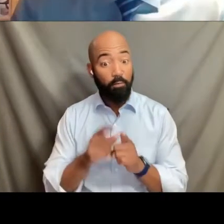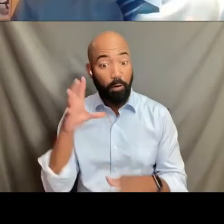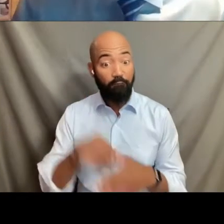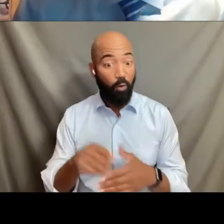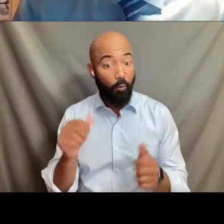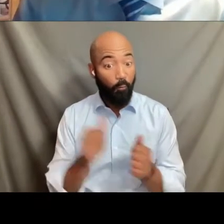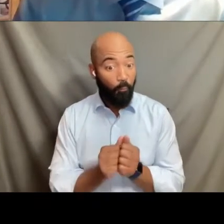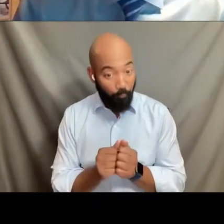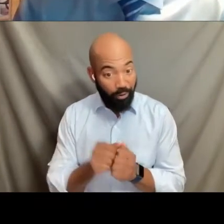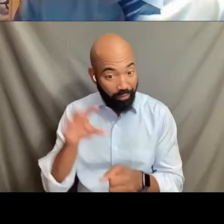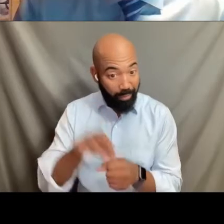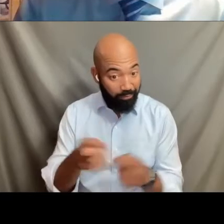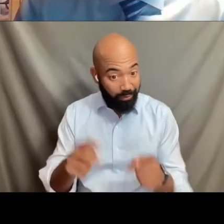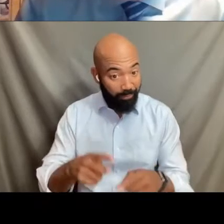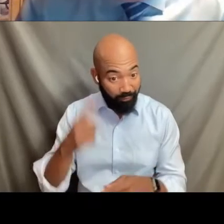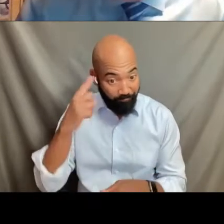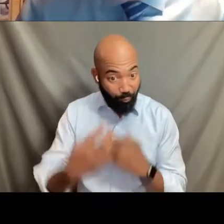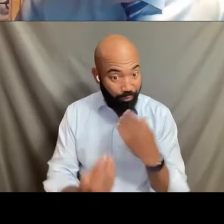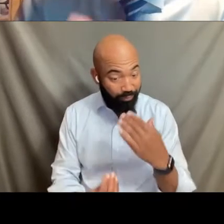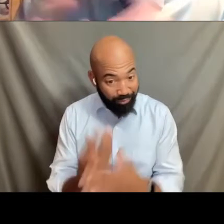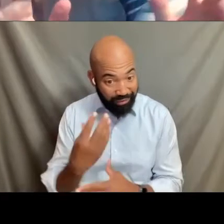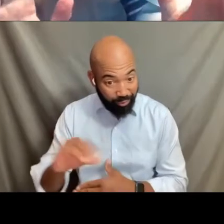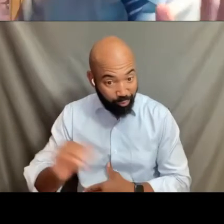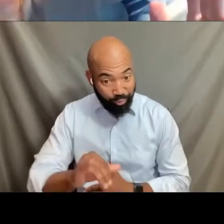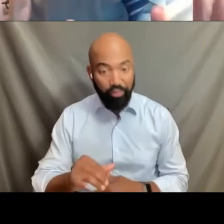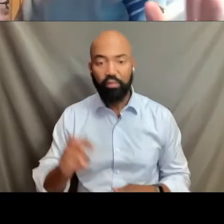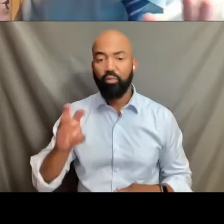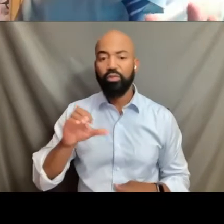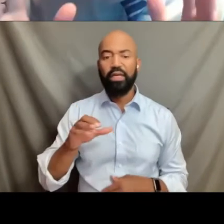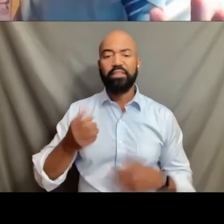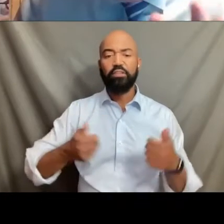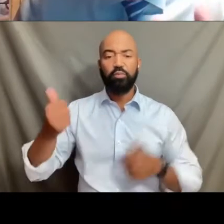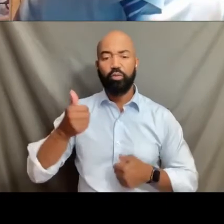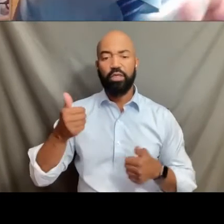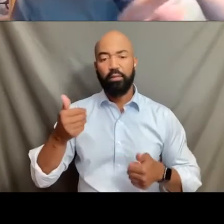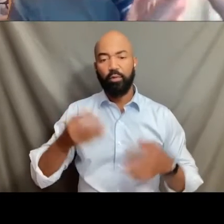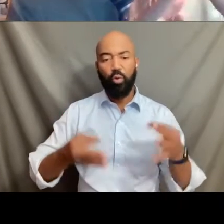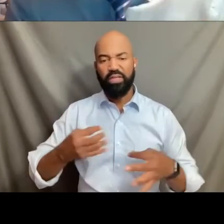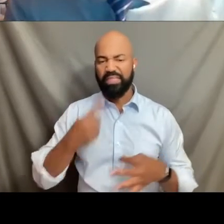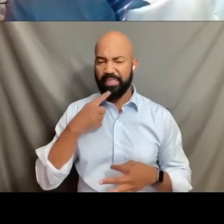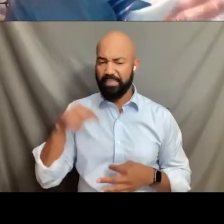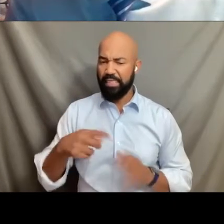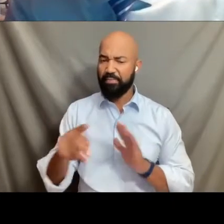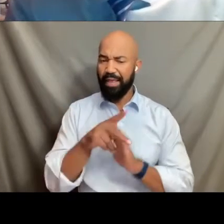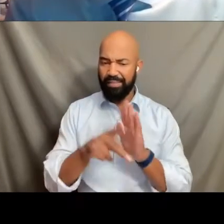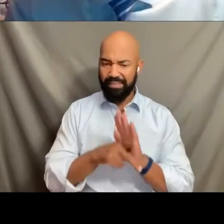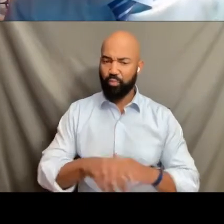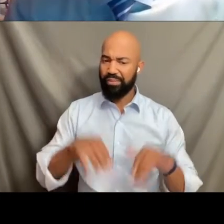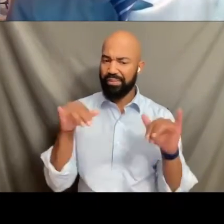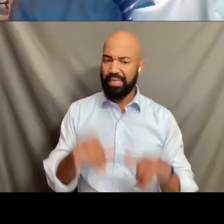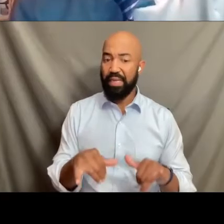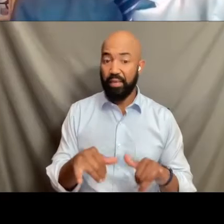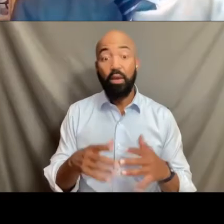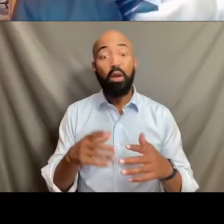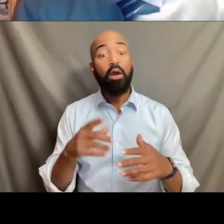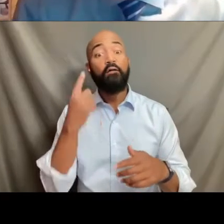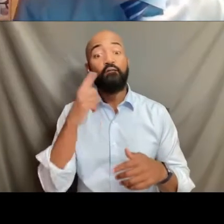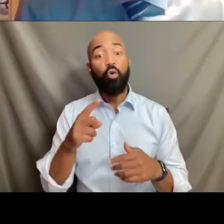the Wisconsin Supreme Court said, you know what, we're going to let this policy stand while the lower court figures out what to do